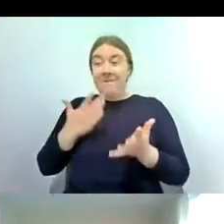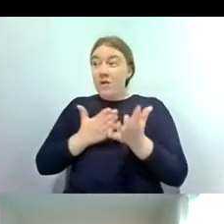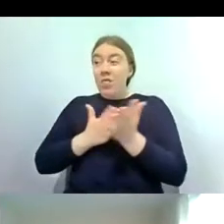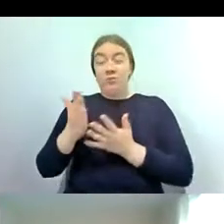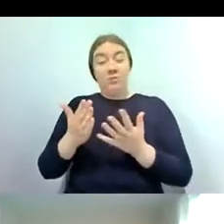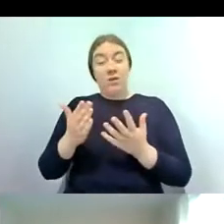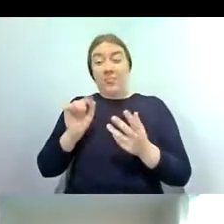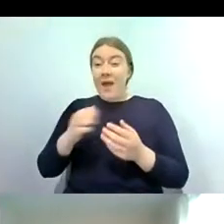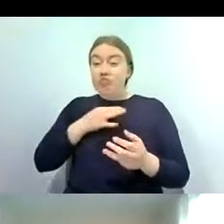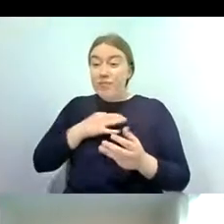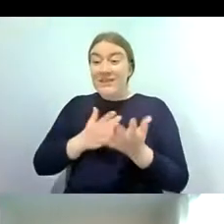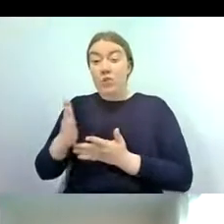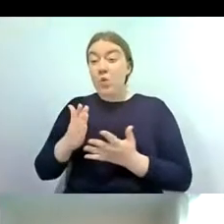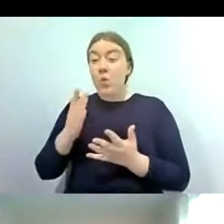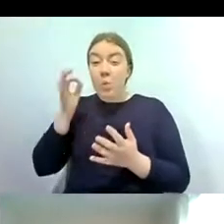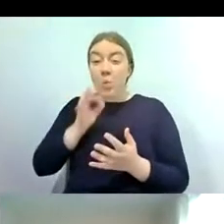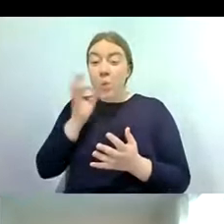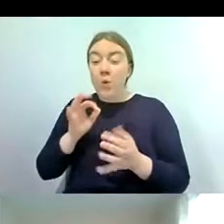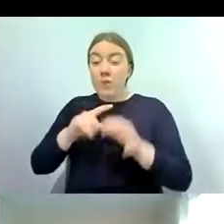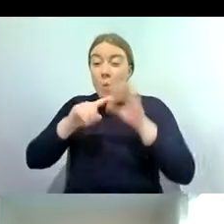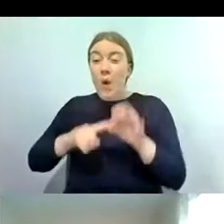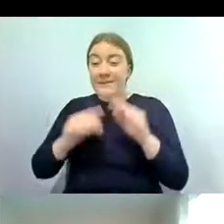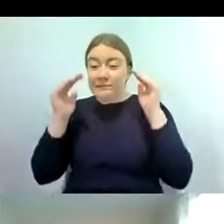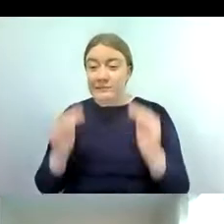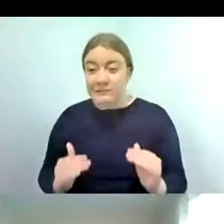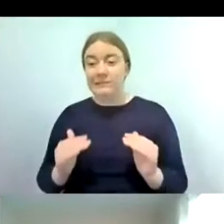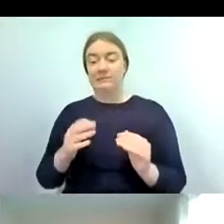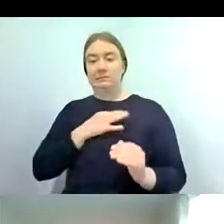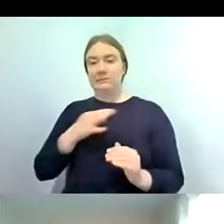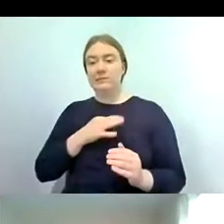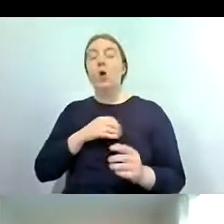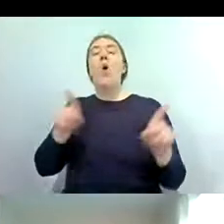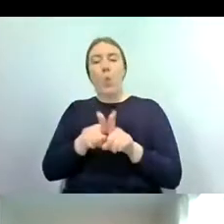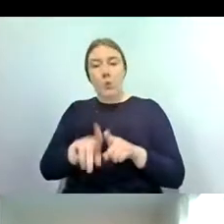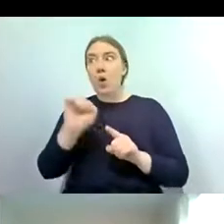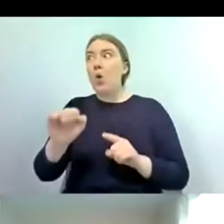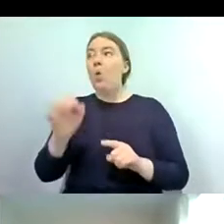but they're also um fairly impacted by habitat diversity water level and changes in flow rate